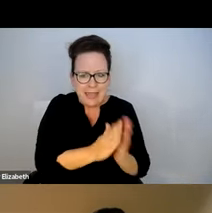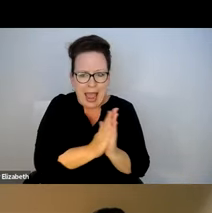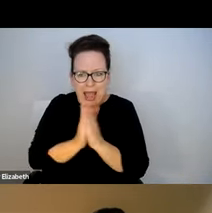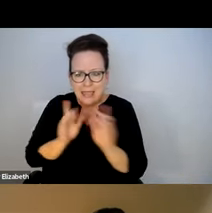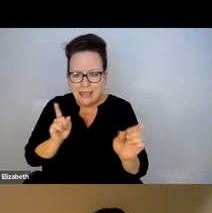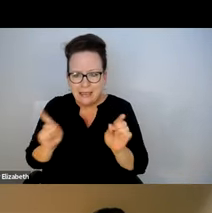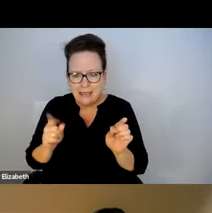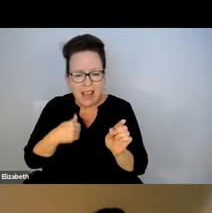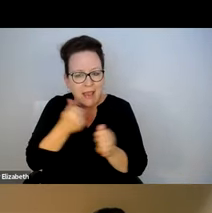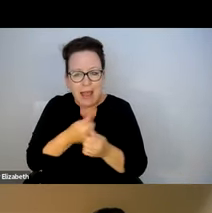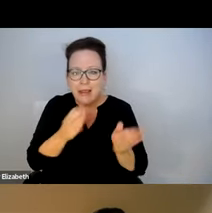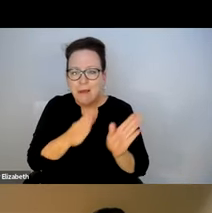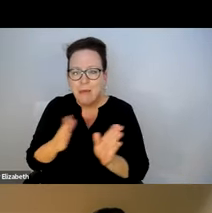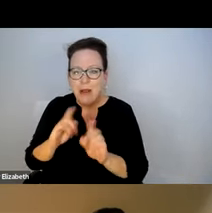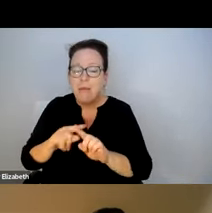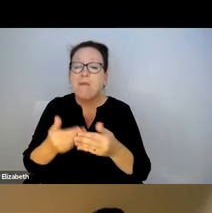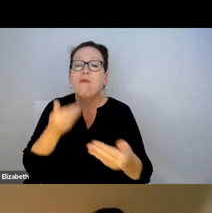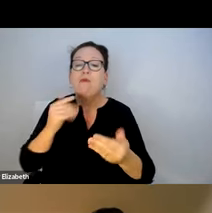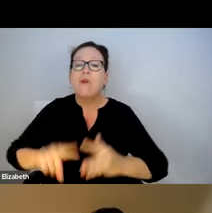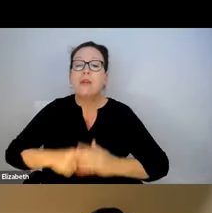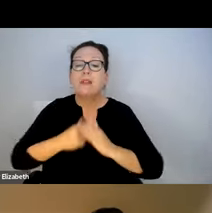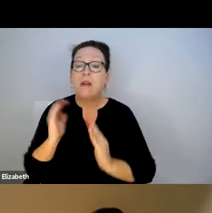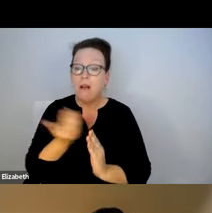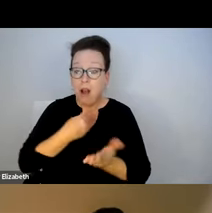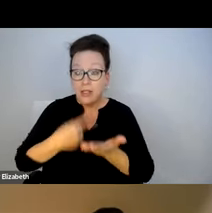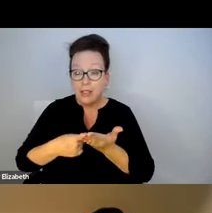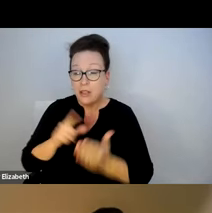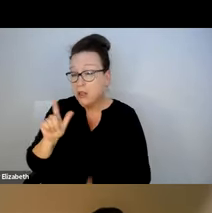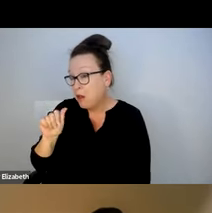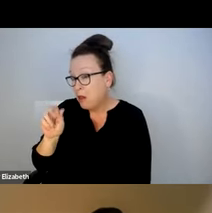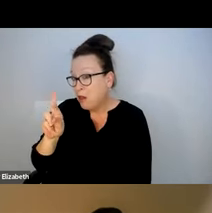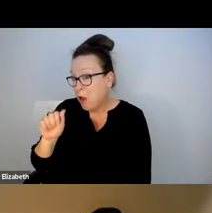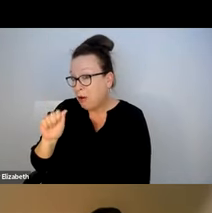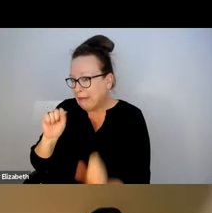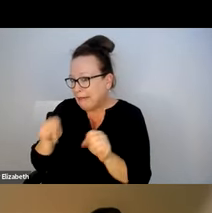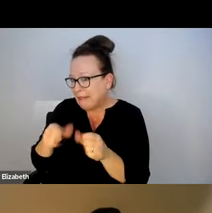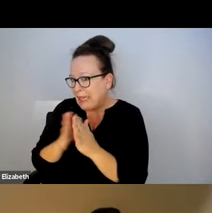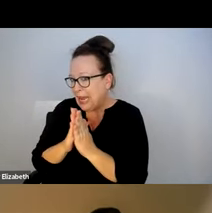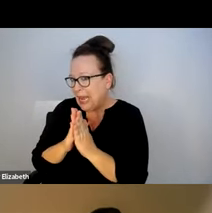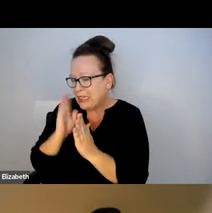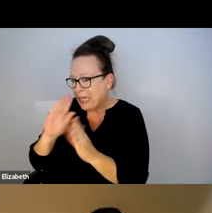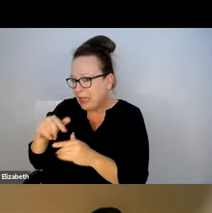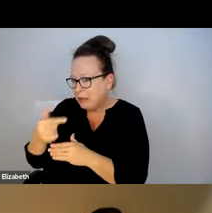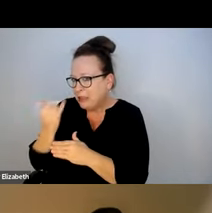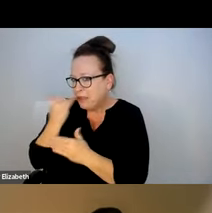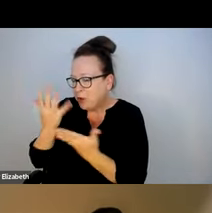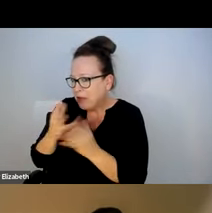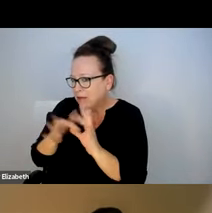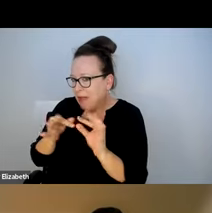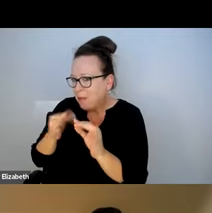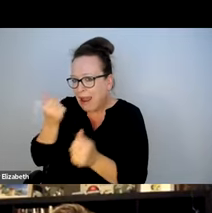AND I KNOW THAT I DID NOT ASK EITHER SIDE TO HAVE ANYTHING PREPARED, BEFORE WE BEGIN OUR GENERAL DISCUSSION, LAURA, CAN I